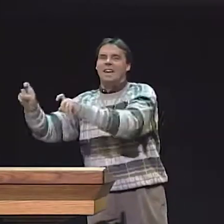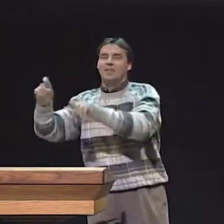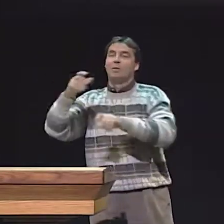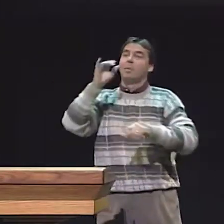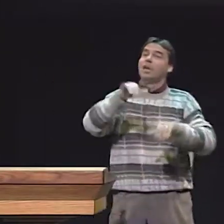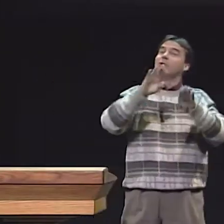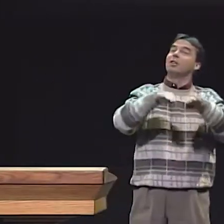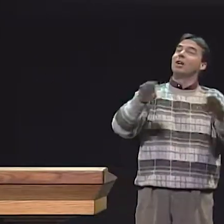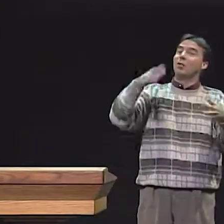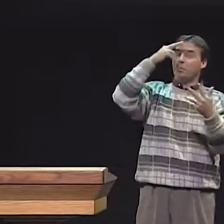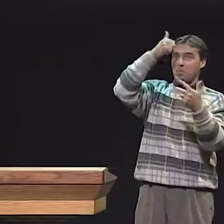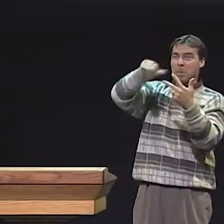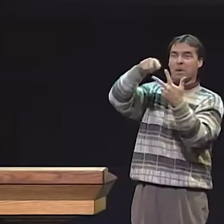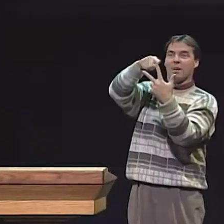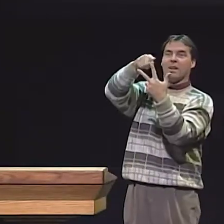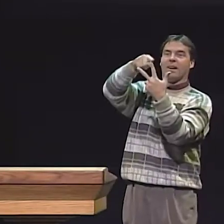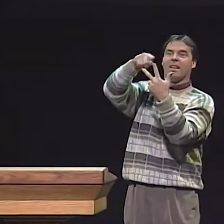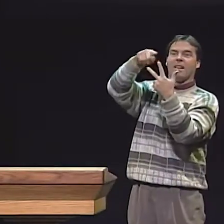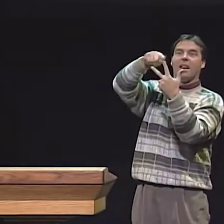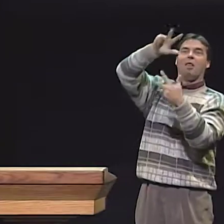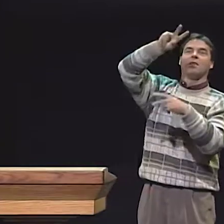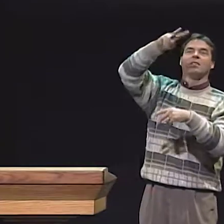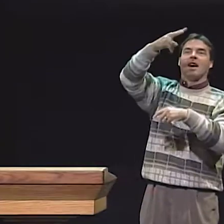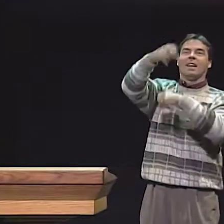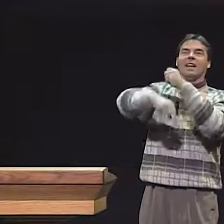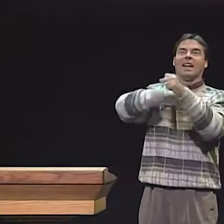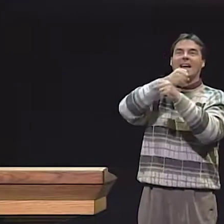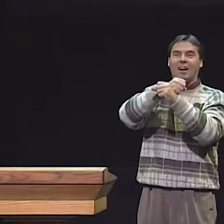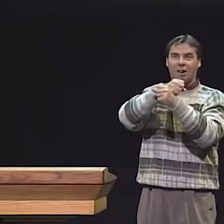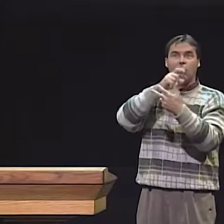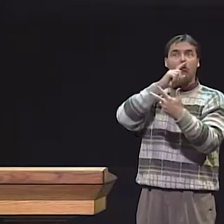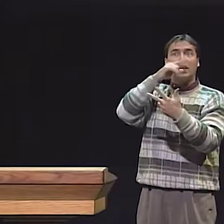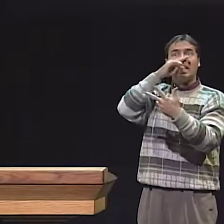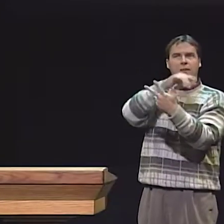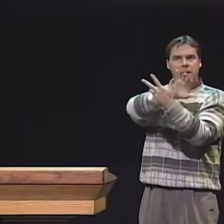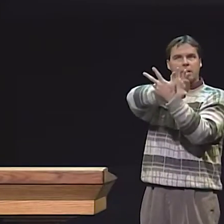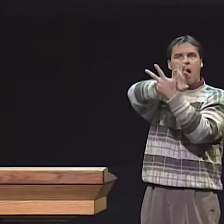AND YOU CAN SEE ALSO THAT THERE'S ANOTHER COLUMN HERE FOR SPRING.